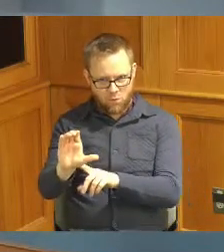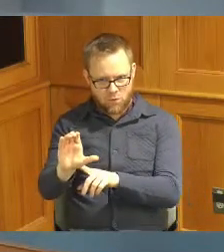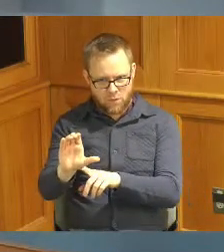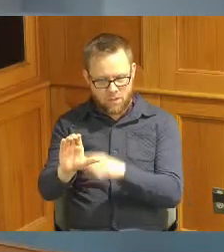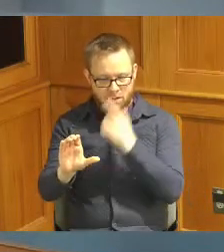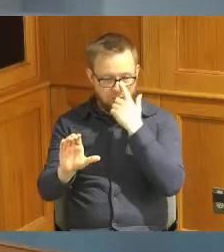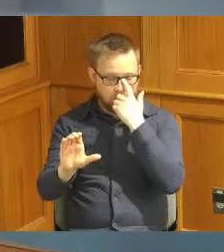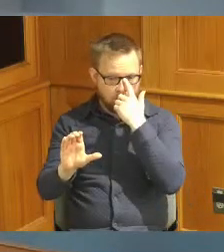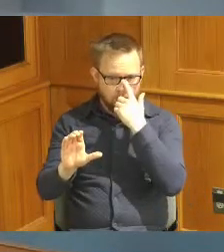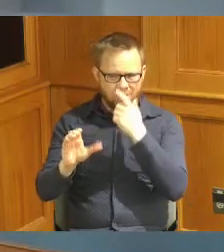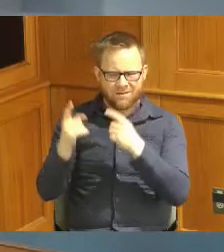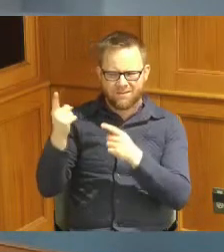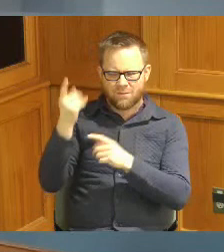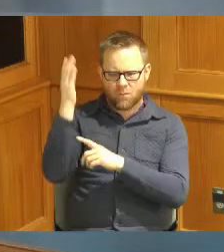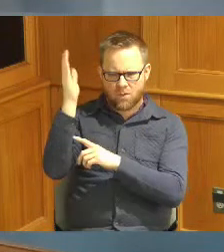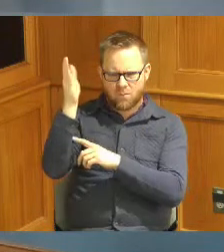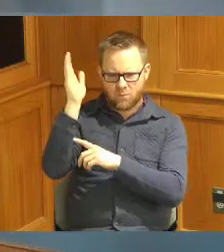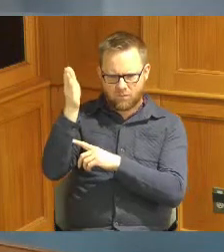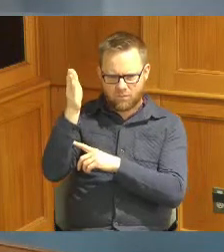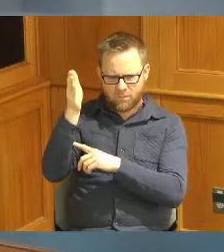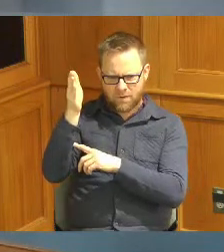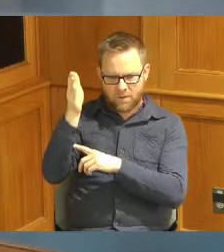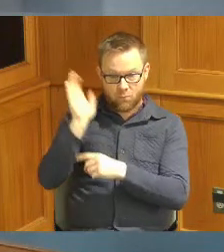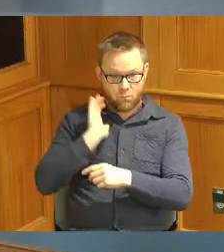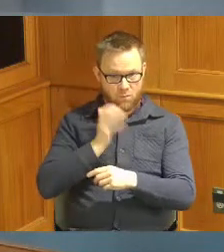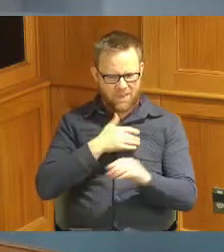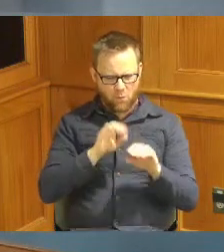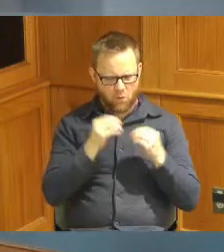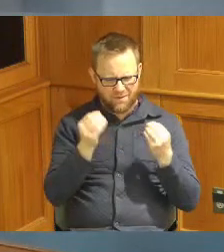we had someone present that's with our organization I can't remember who it was